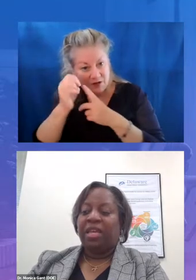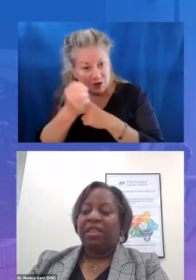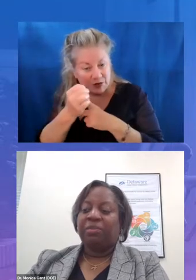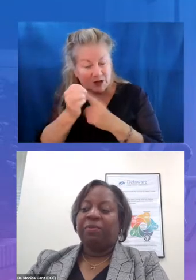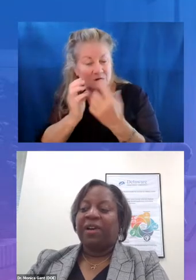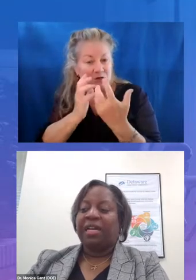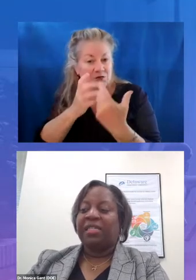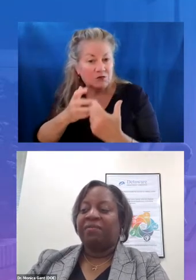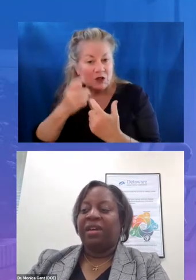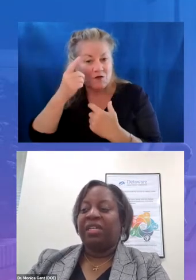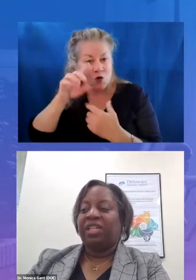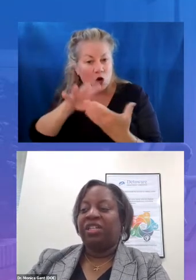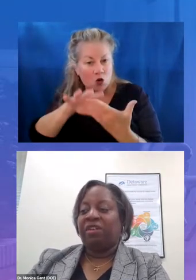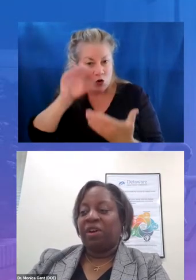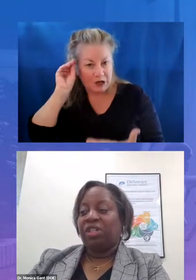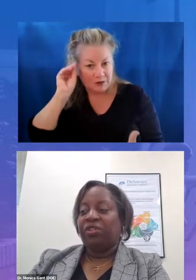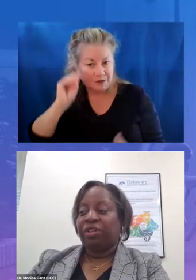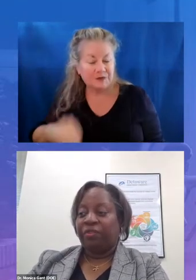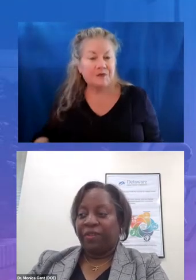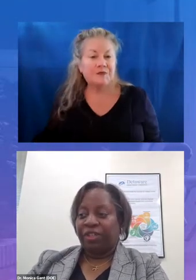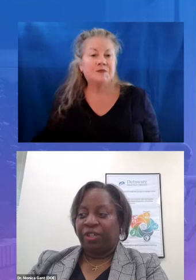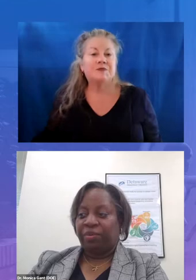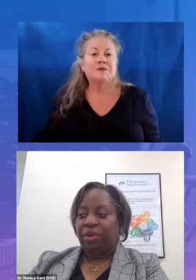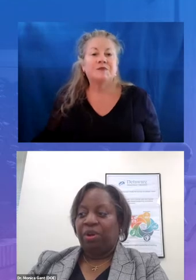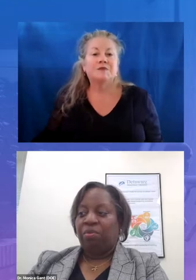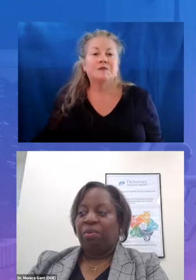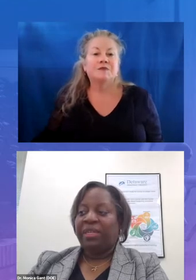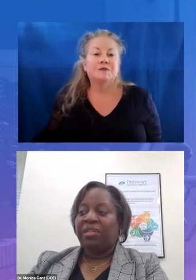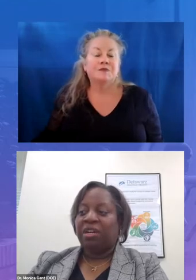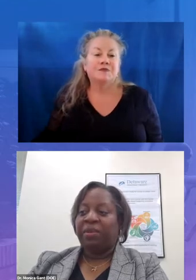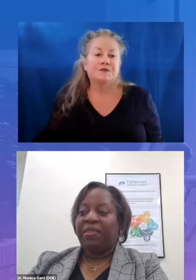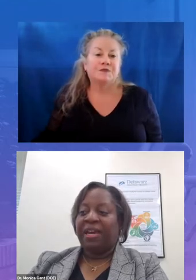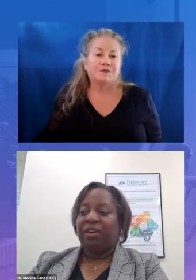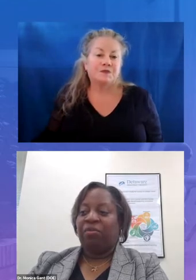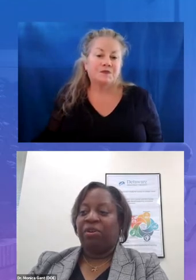this provides the foundation of our instructional vision where we determined that in order for